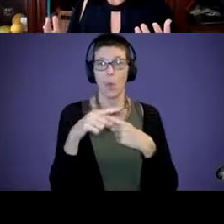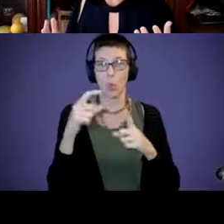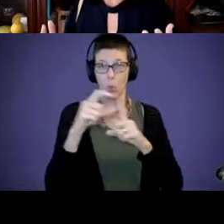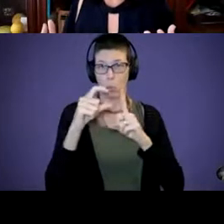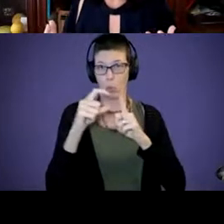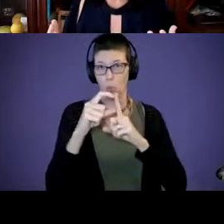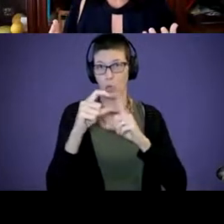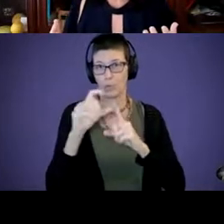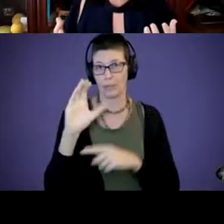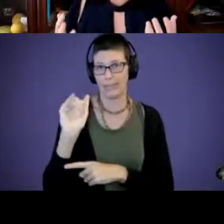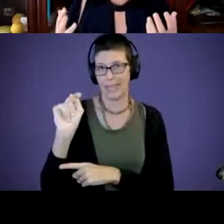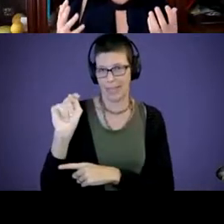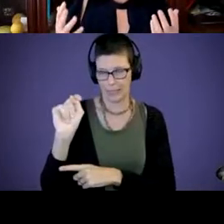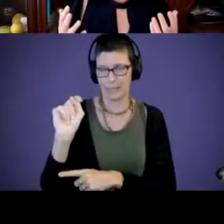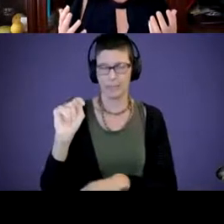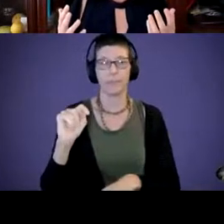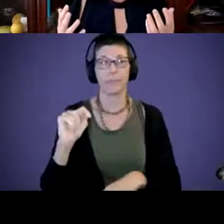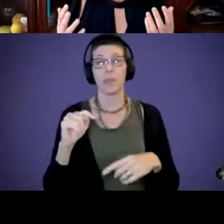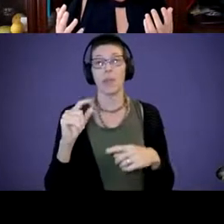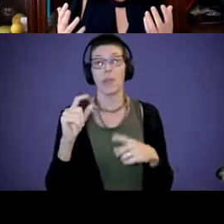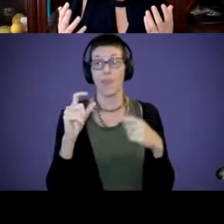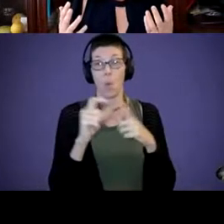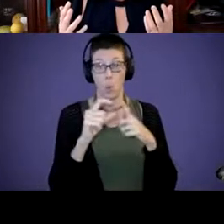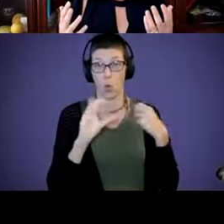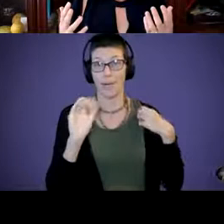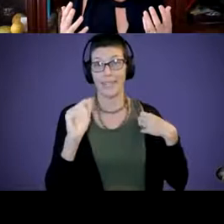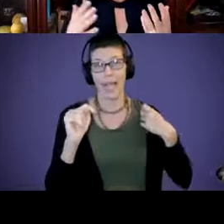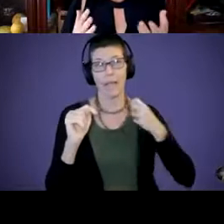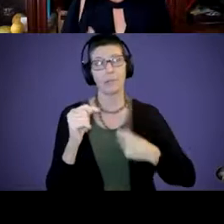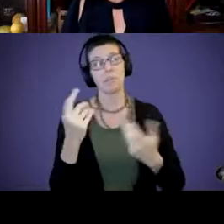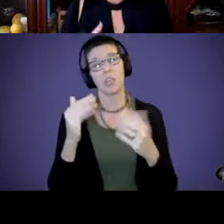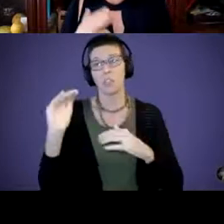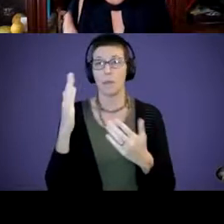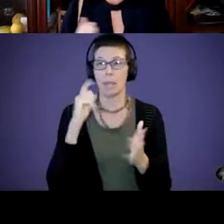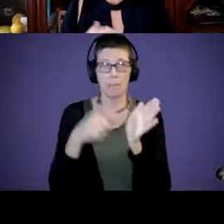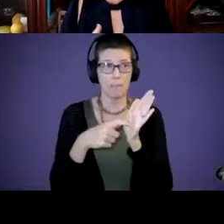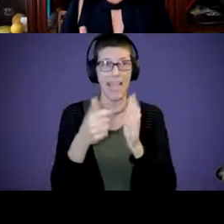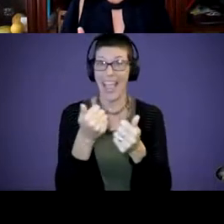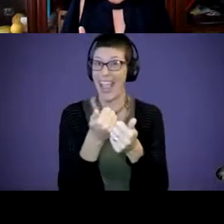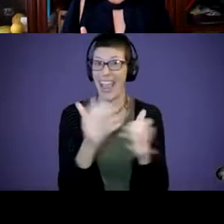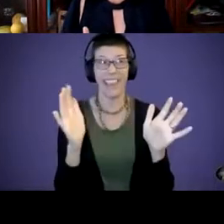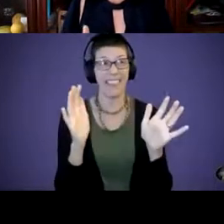So, initially the word cat, a child might identify that anything that's an animal with four legs is